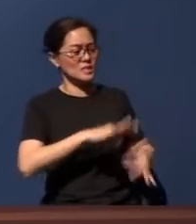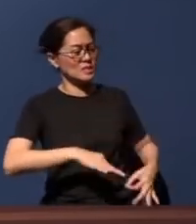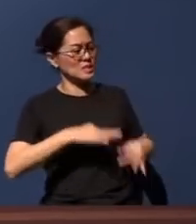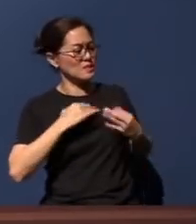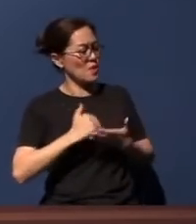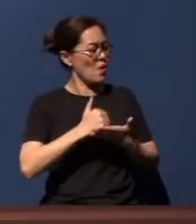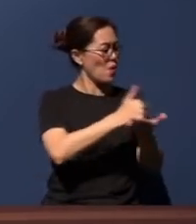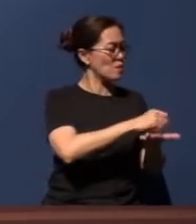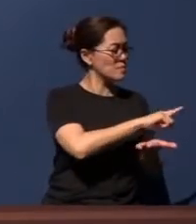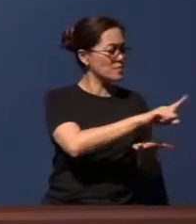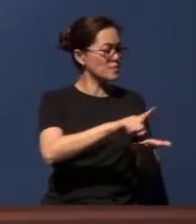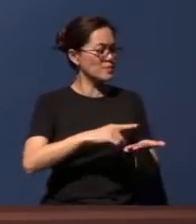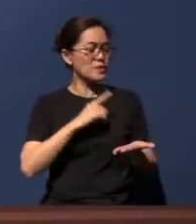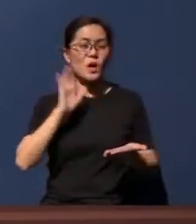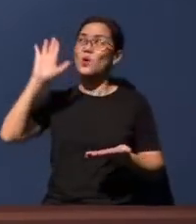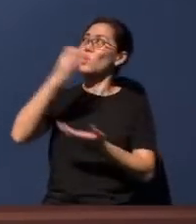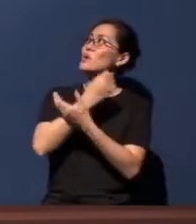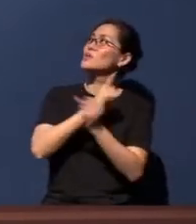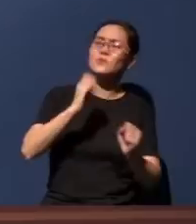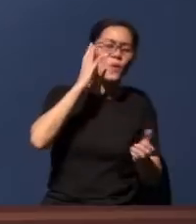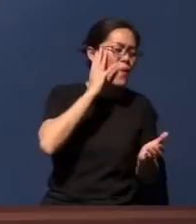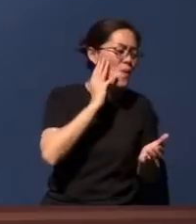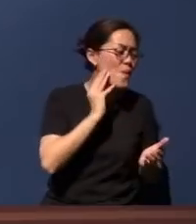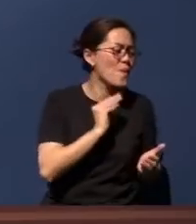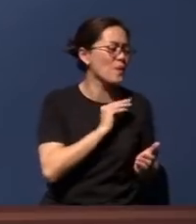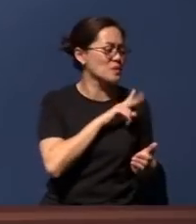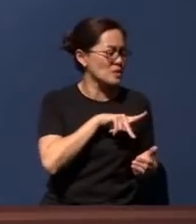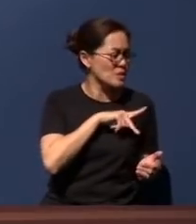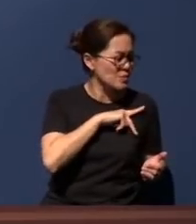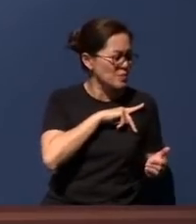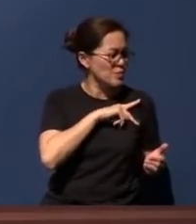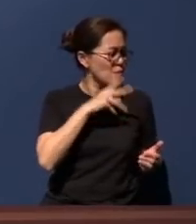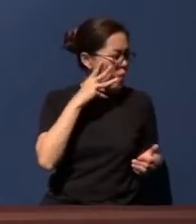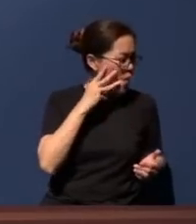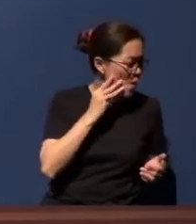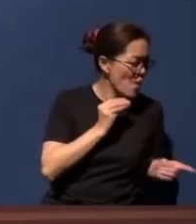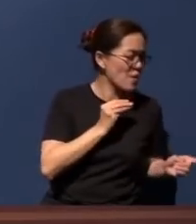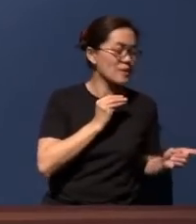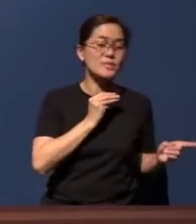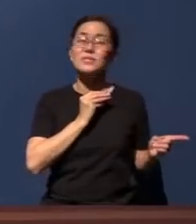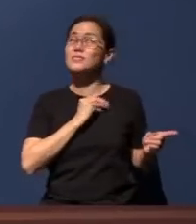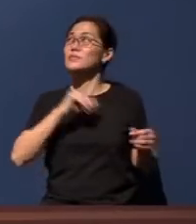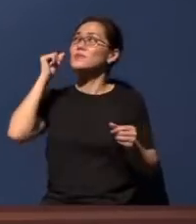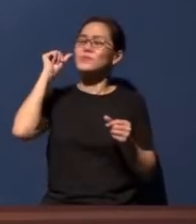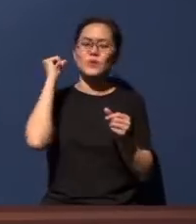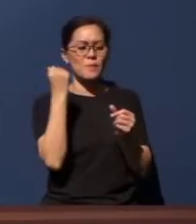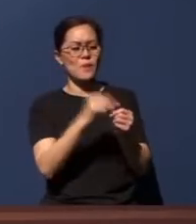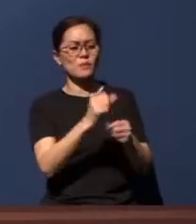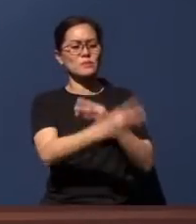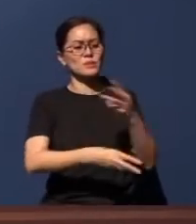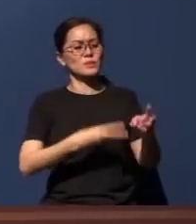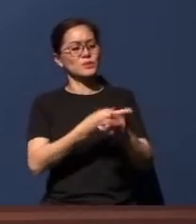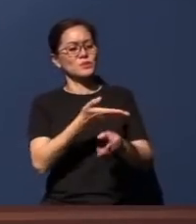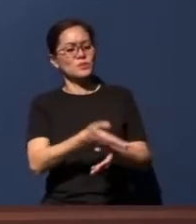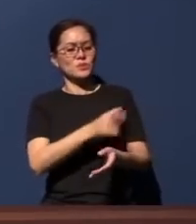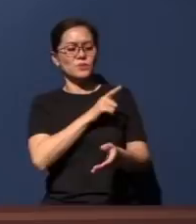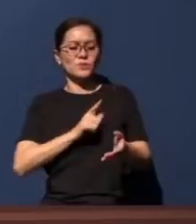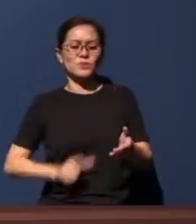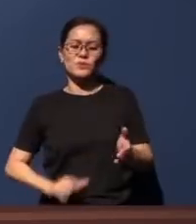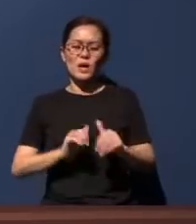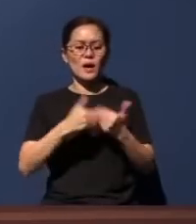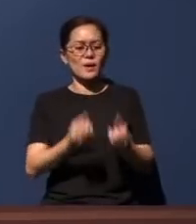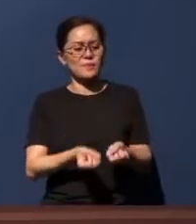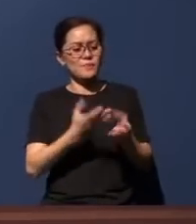Your salvation in very personal ways. We remember the world, Lord, and how many in the world today are